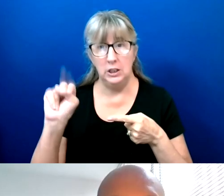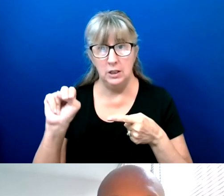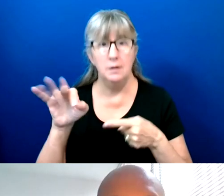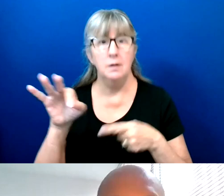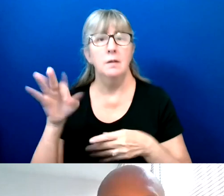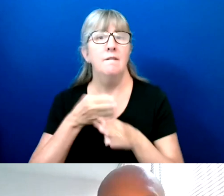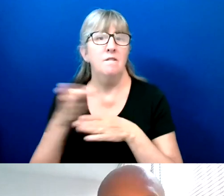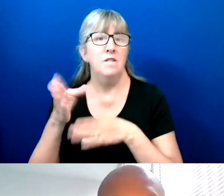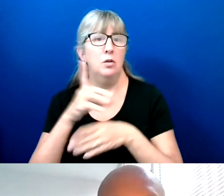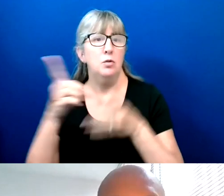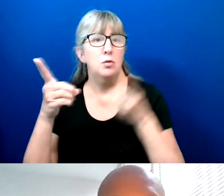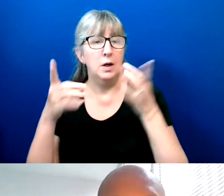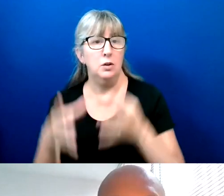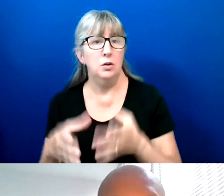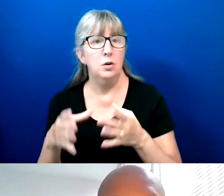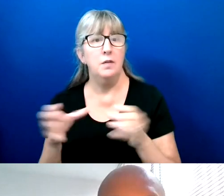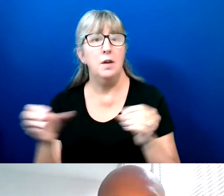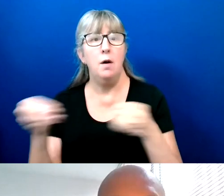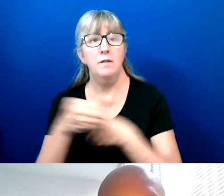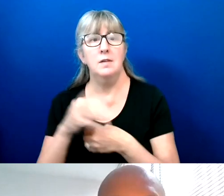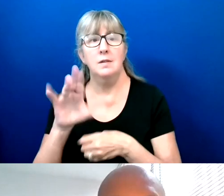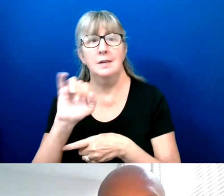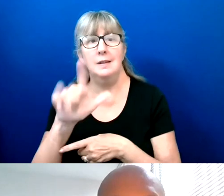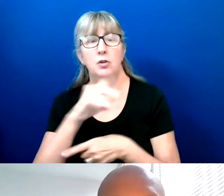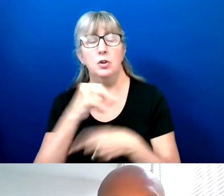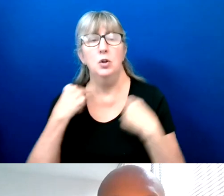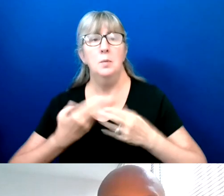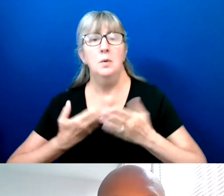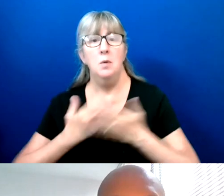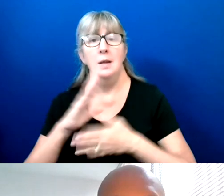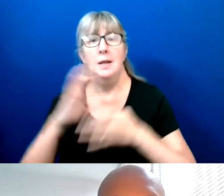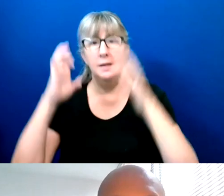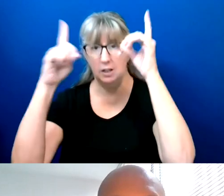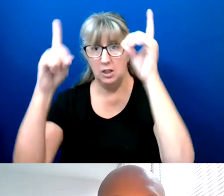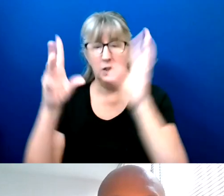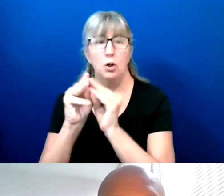Human Rights and the Leadership Conference Education Fund.